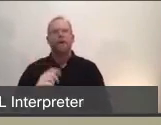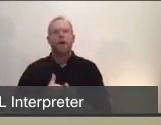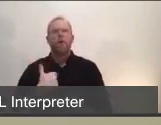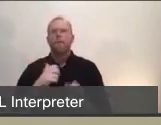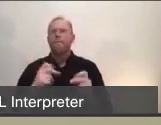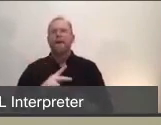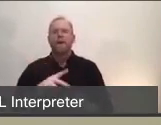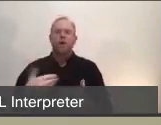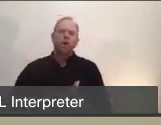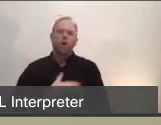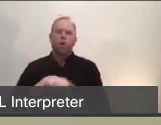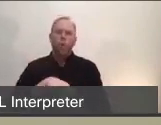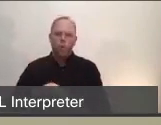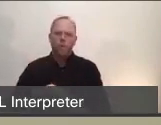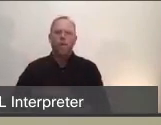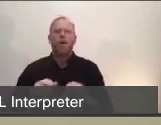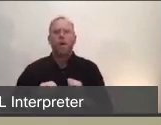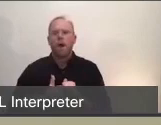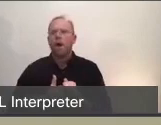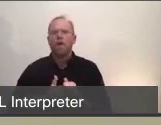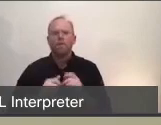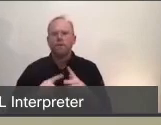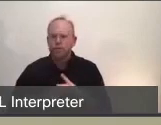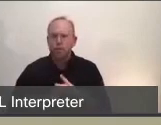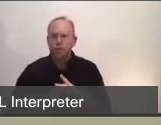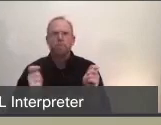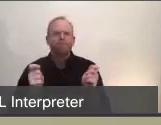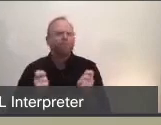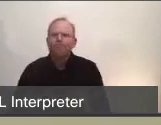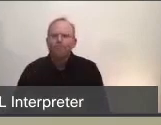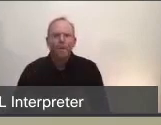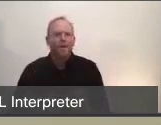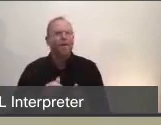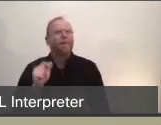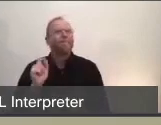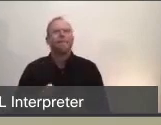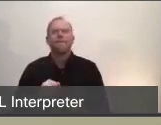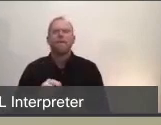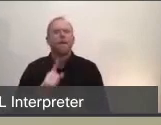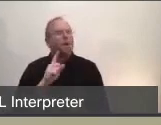unwinding the shelter-in-place in a science-driven way that considers the balance